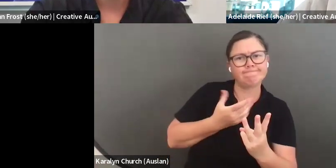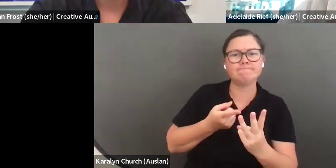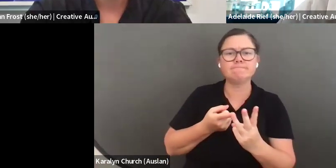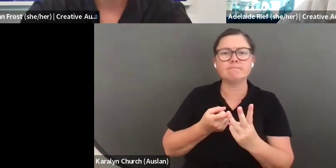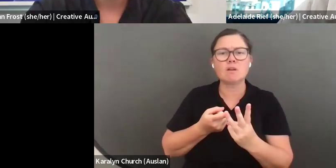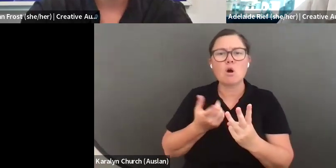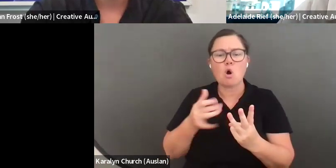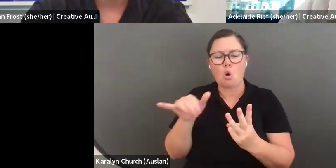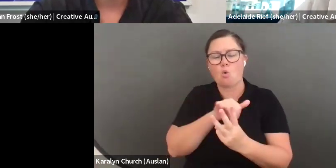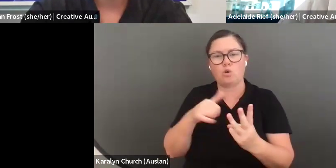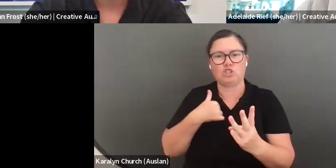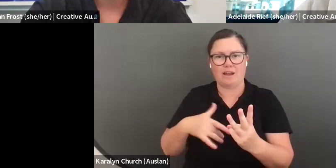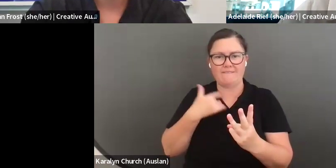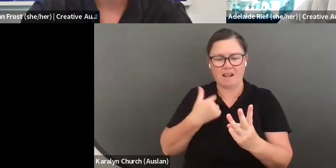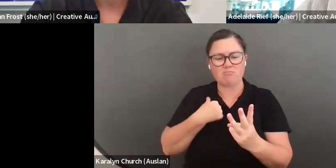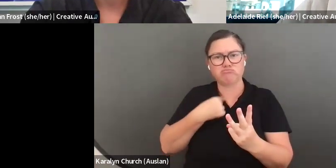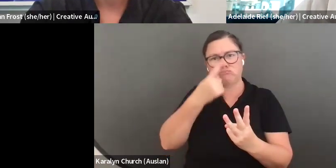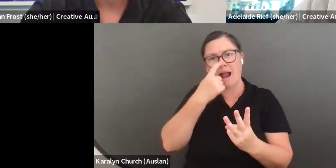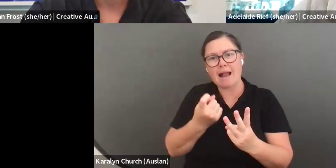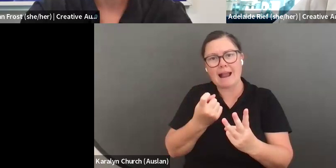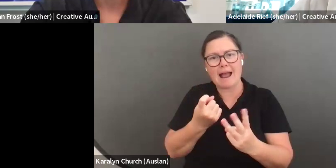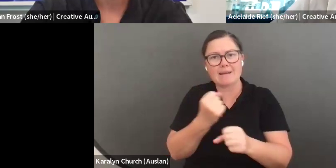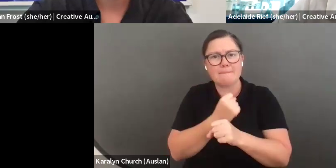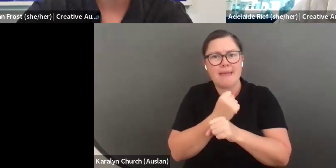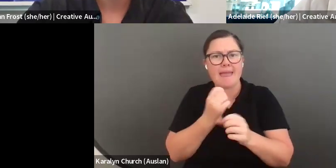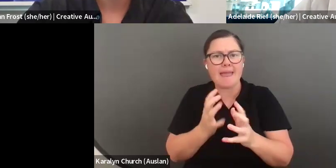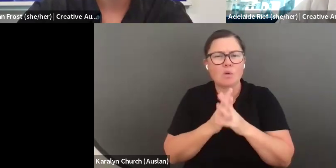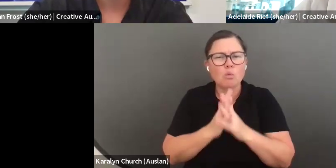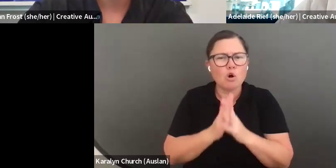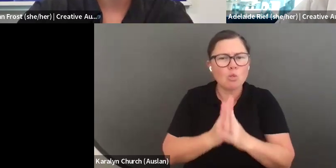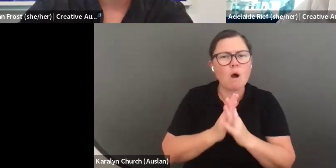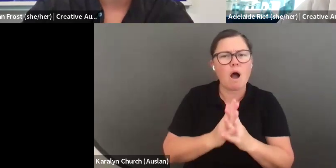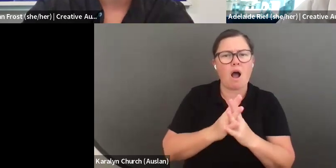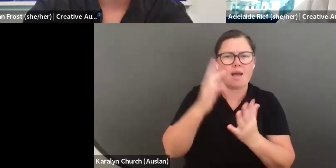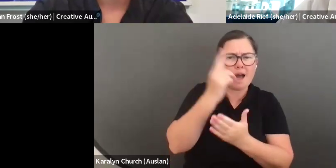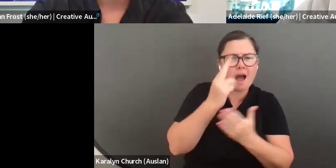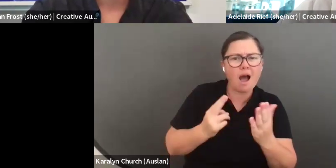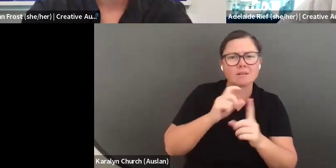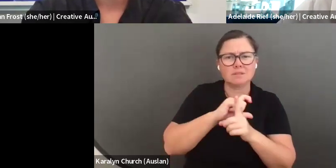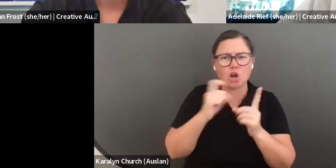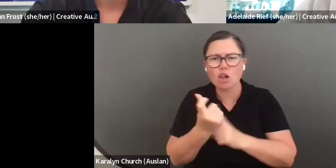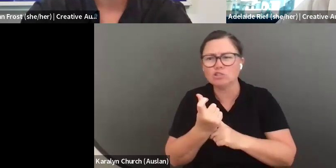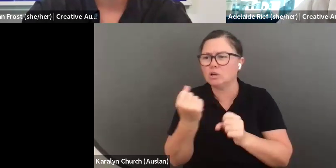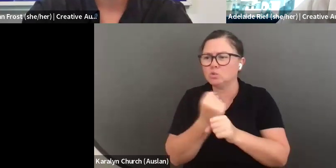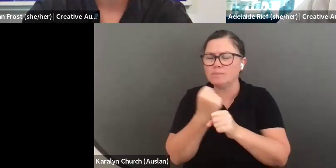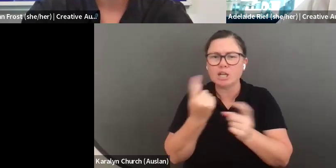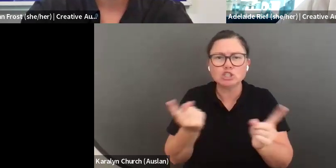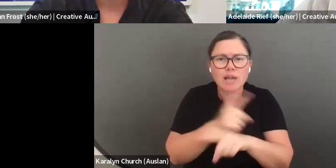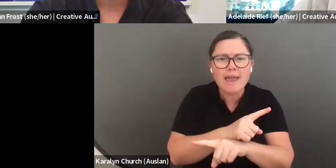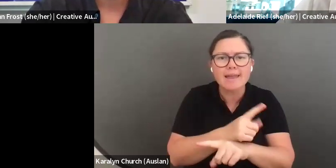understanding, what you feel passionate about? What do you feel really interested in? When you feel like you have capacity and potential